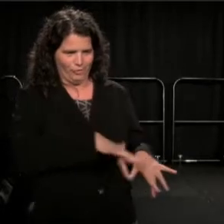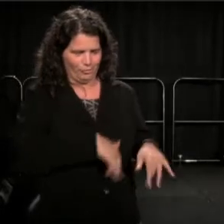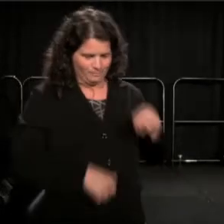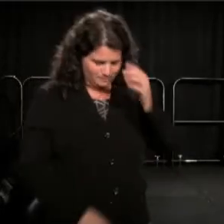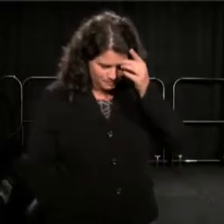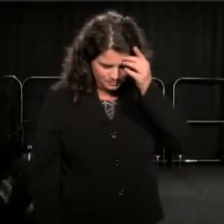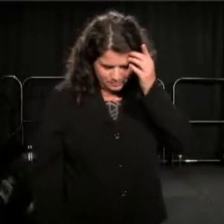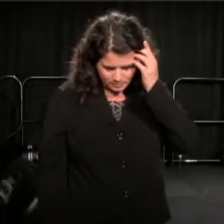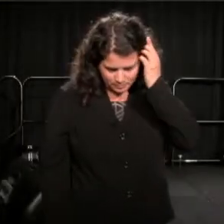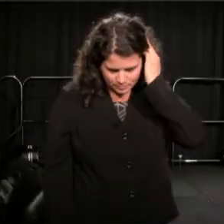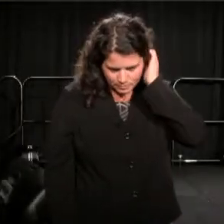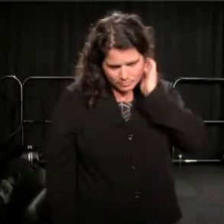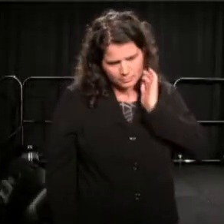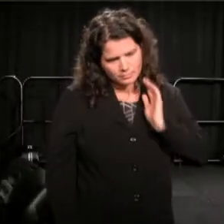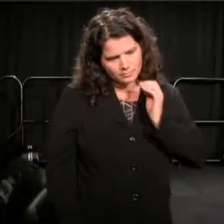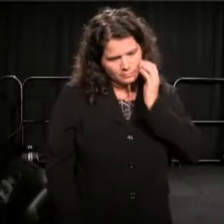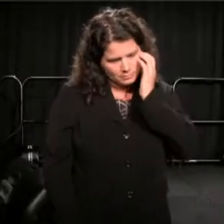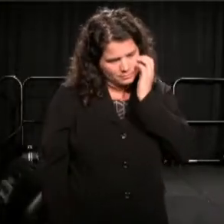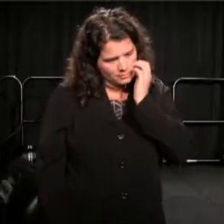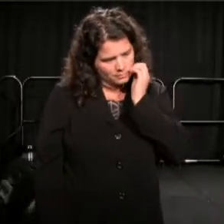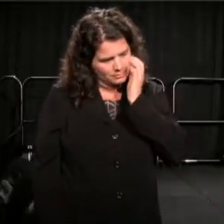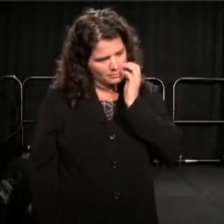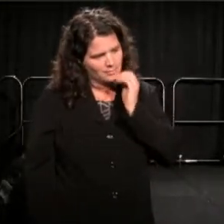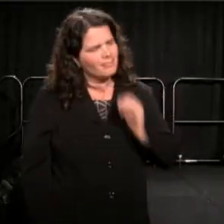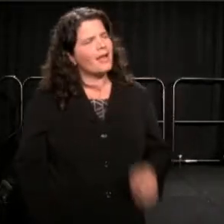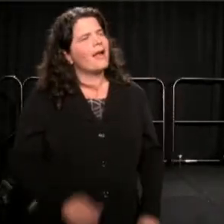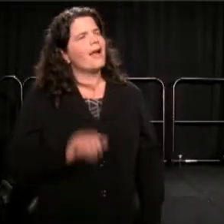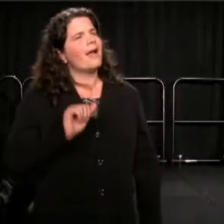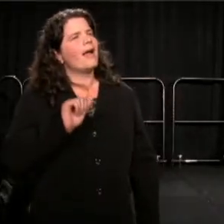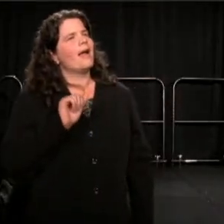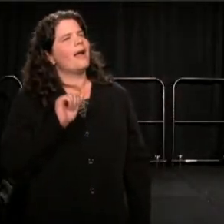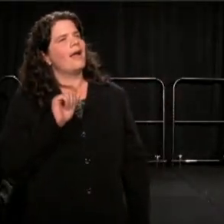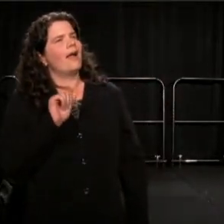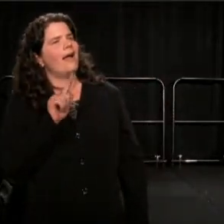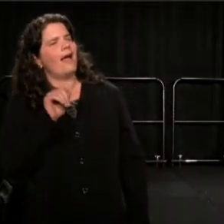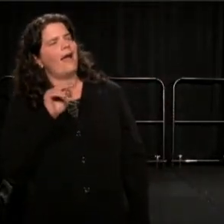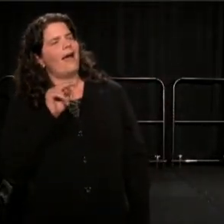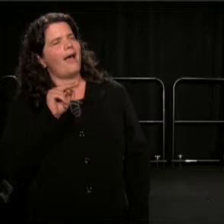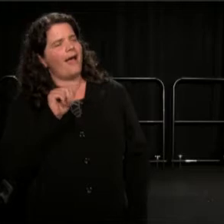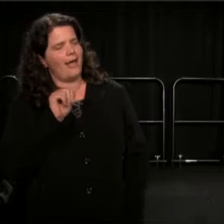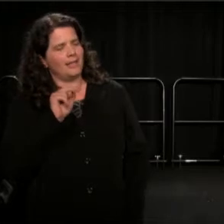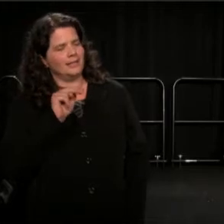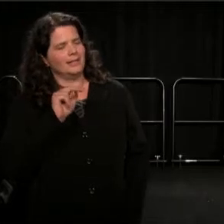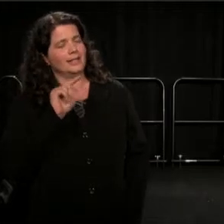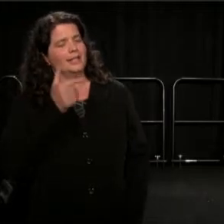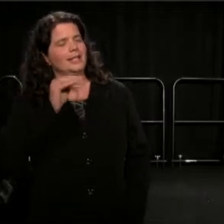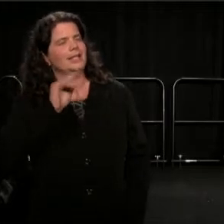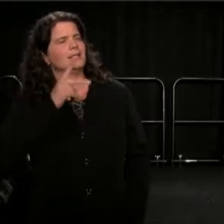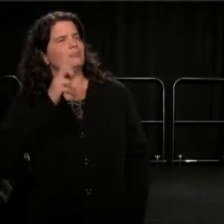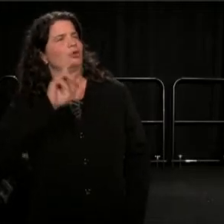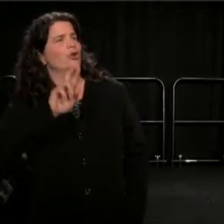(Baldwin) Allen Ginsberg, somebody said, Allen Ginsberg said, "Don't call a cop a pig, call him a friend."